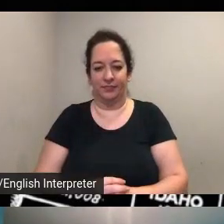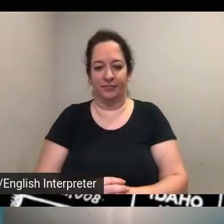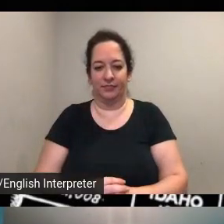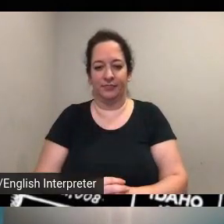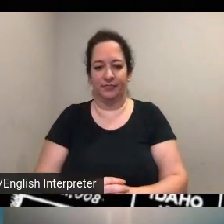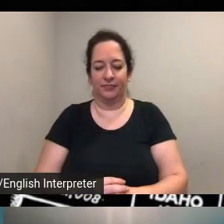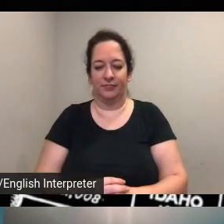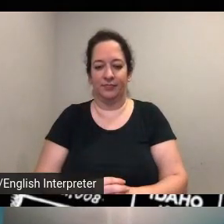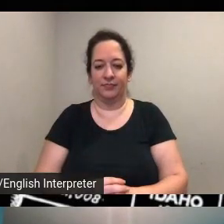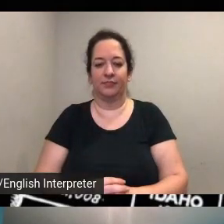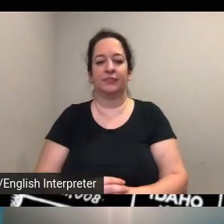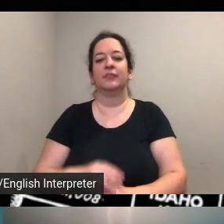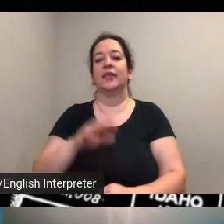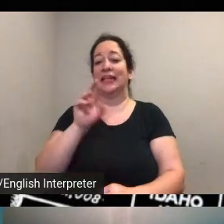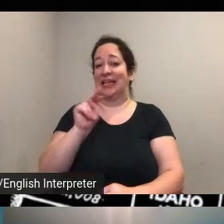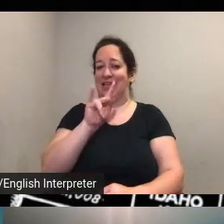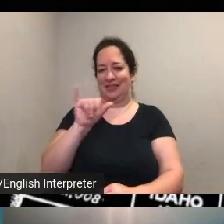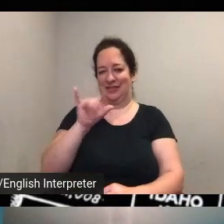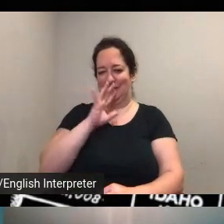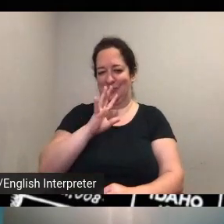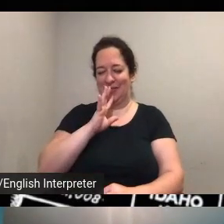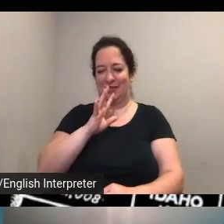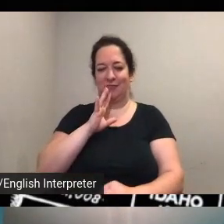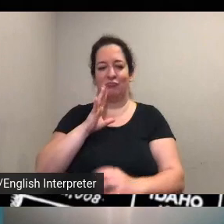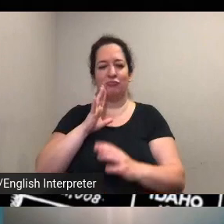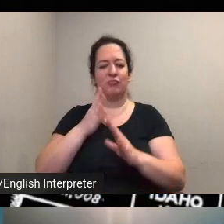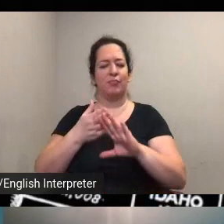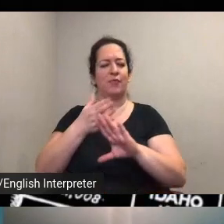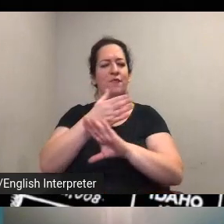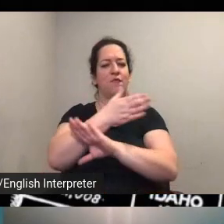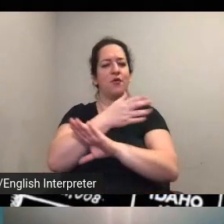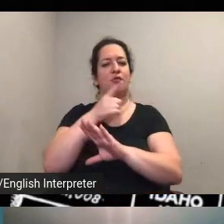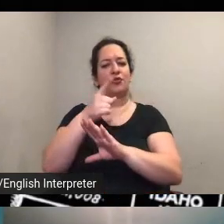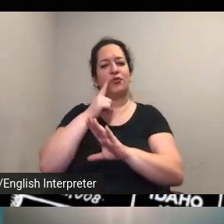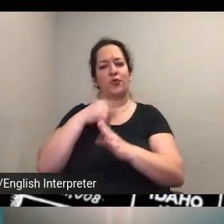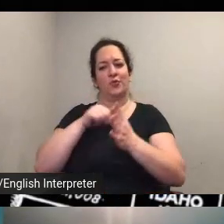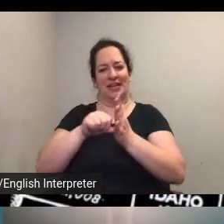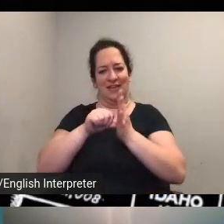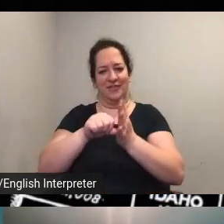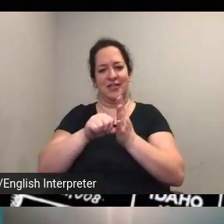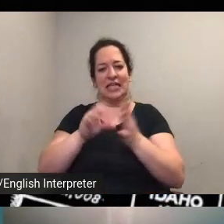um earlier you you pointed out the connections that were made even with